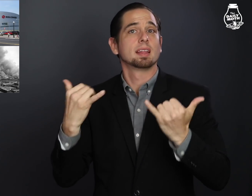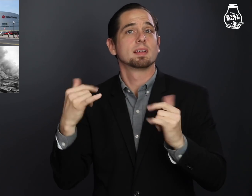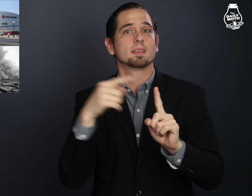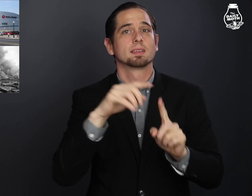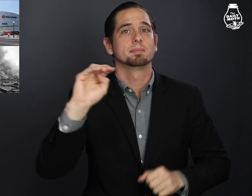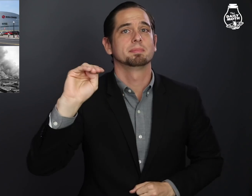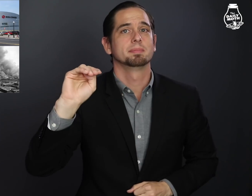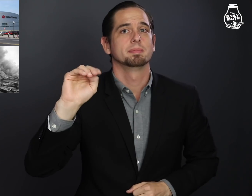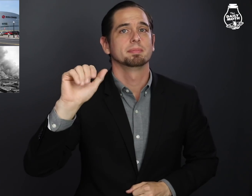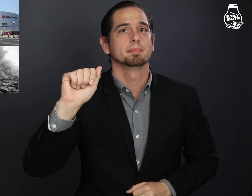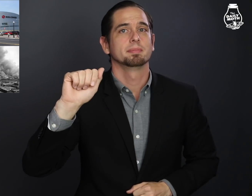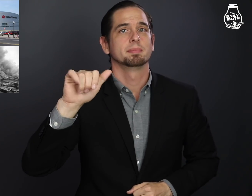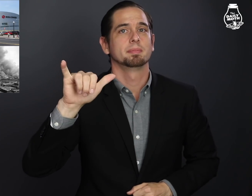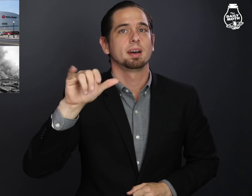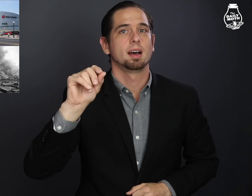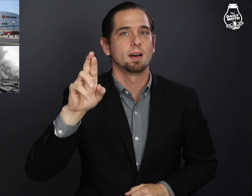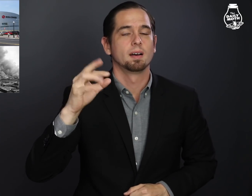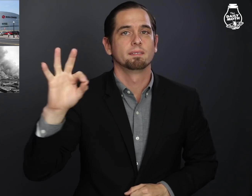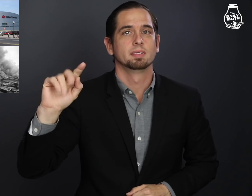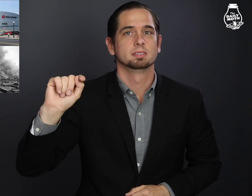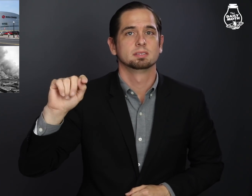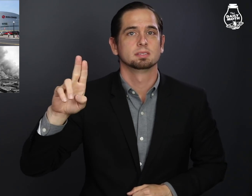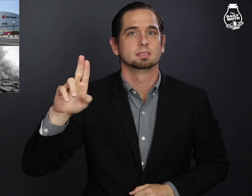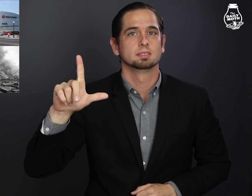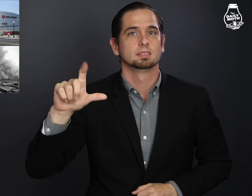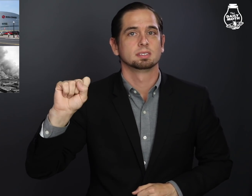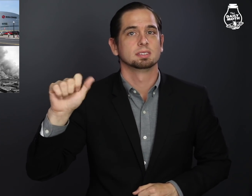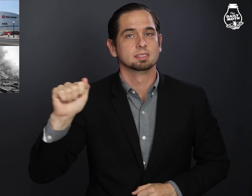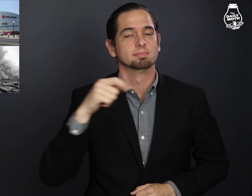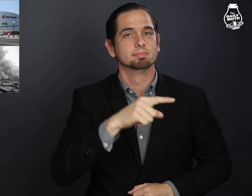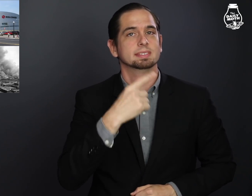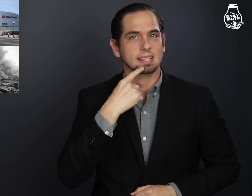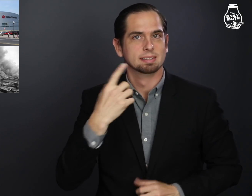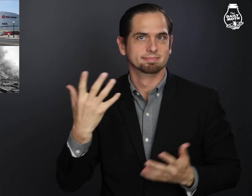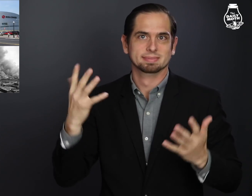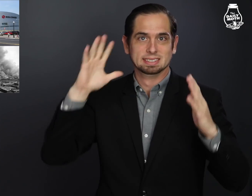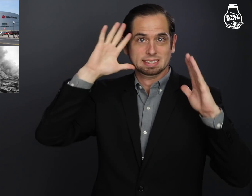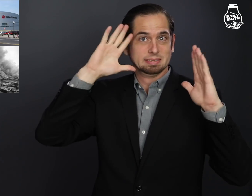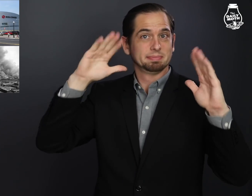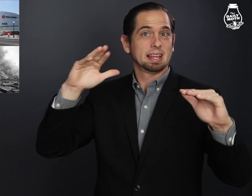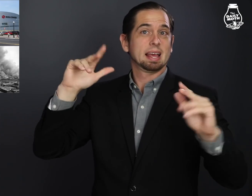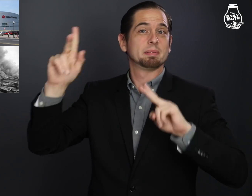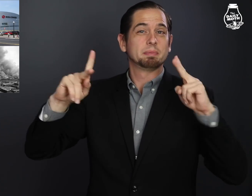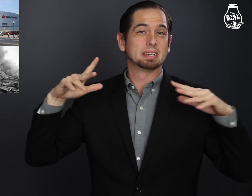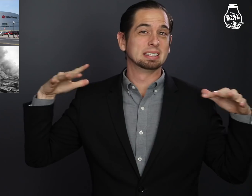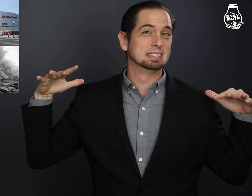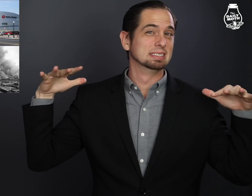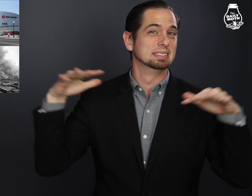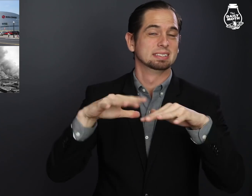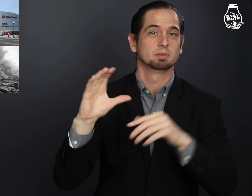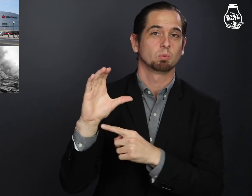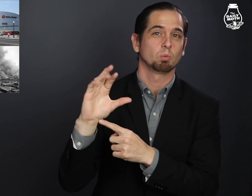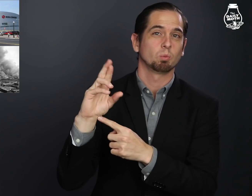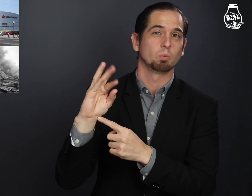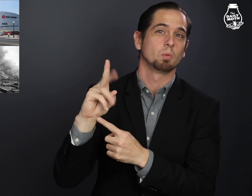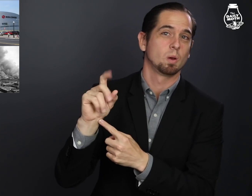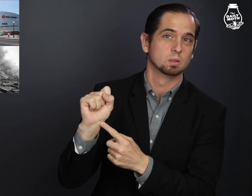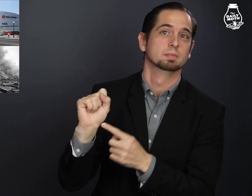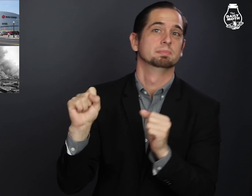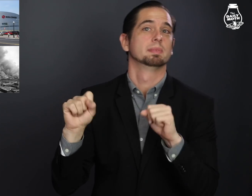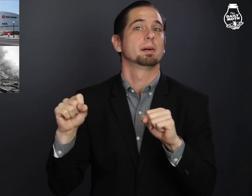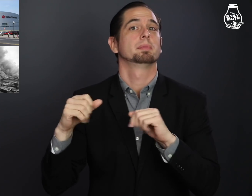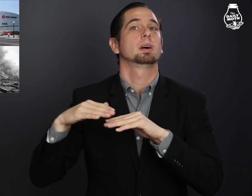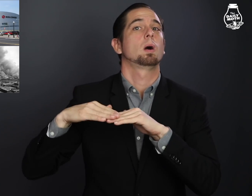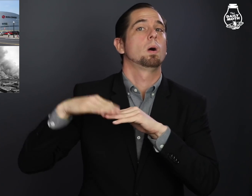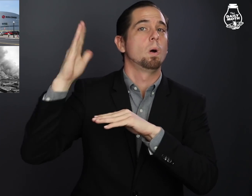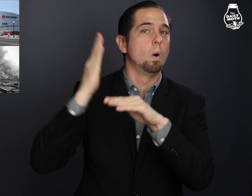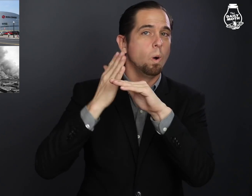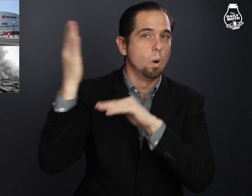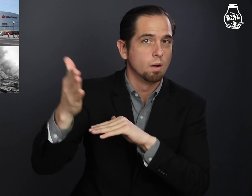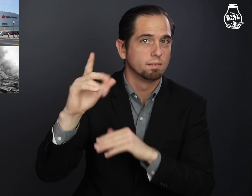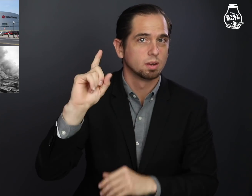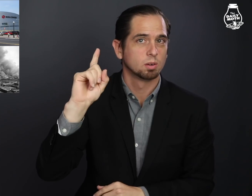The mayor of Tulsa said he is expecting crowds of more